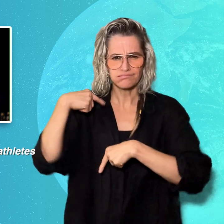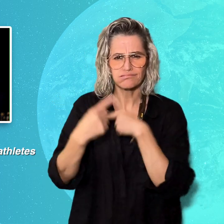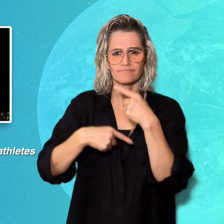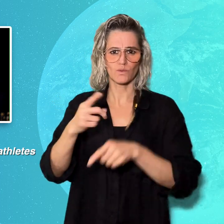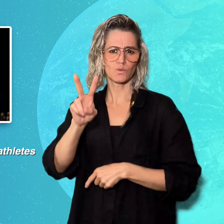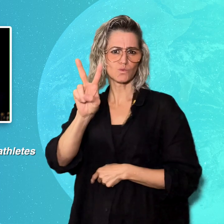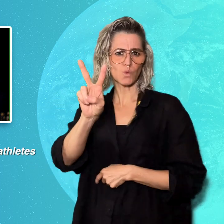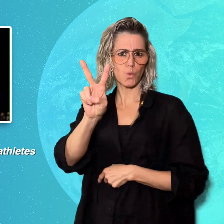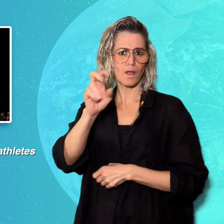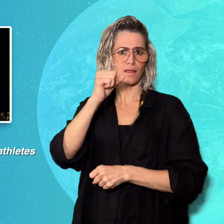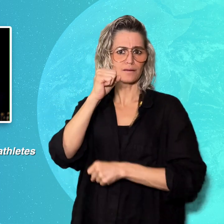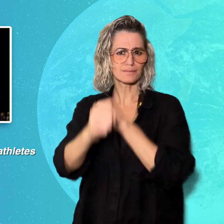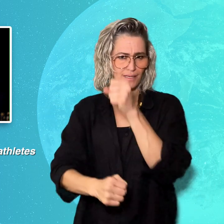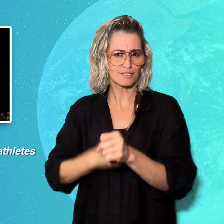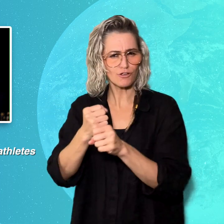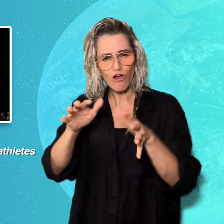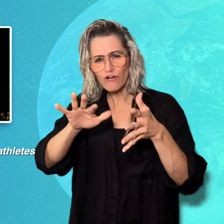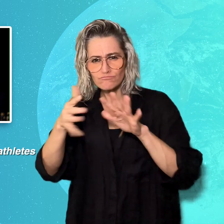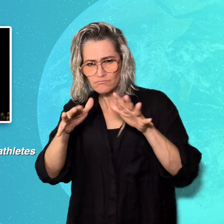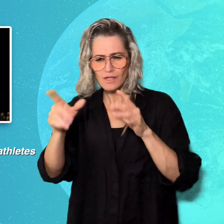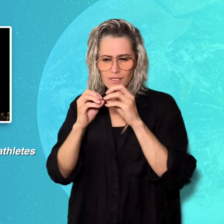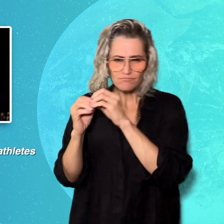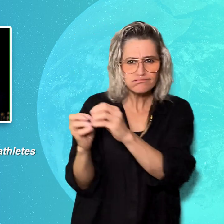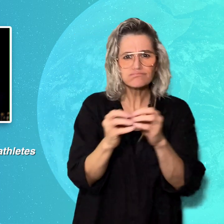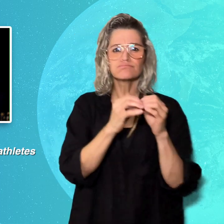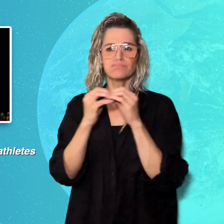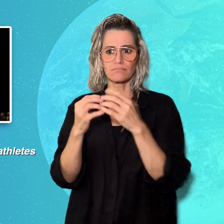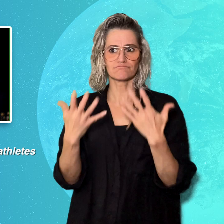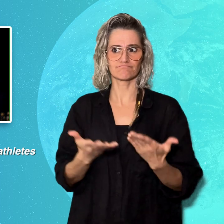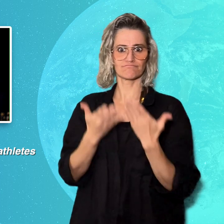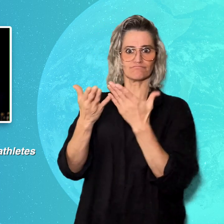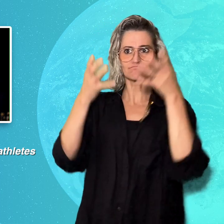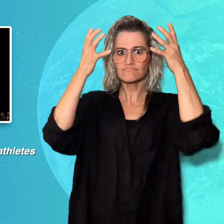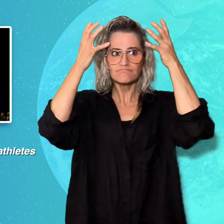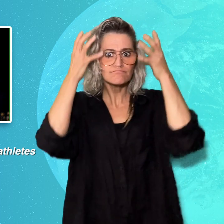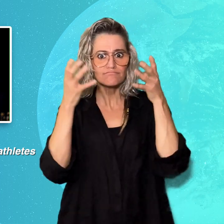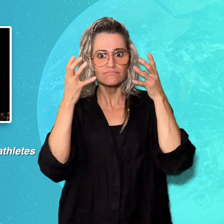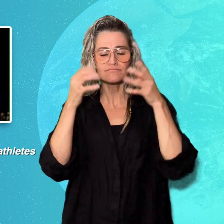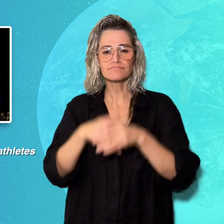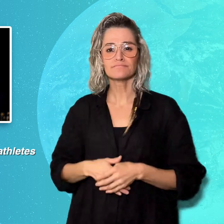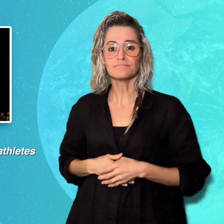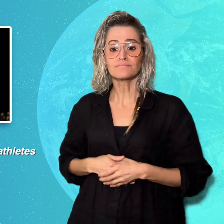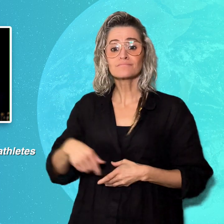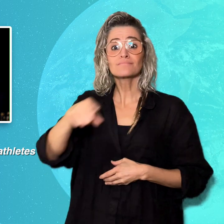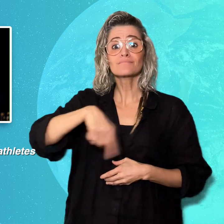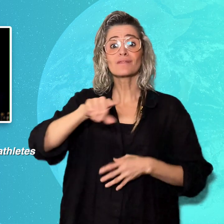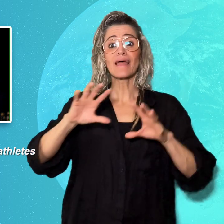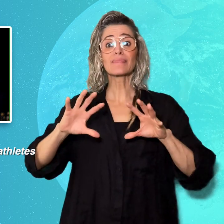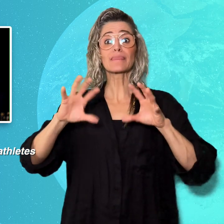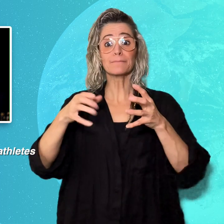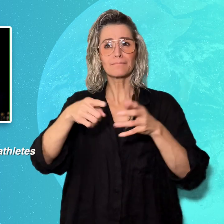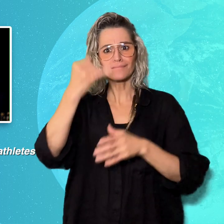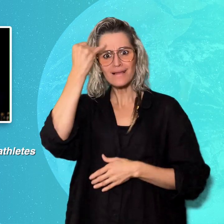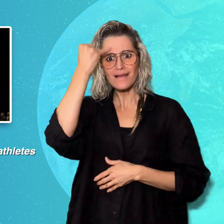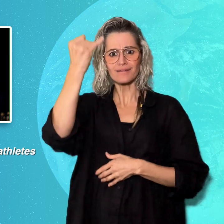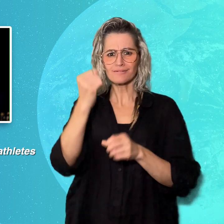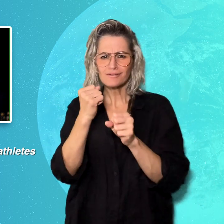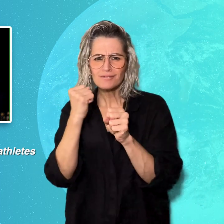on the helmet. The final product of the helmet took